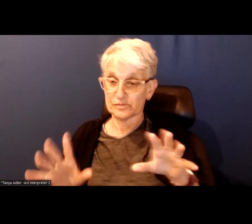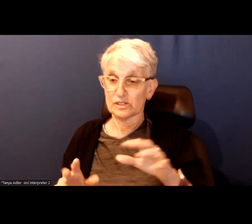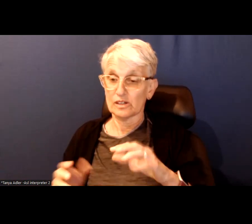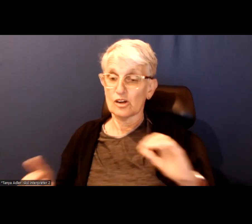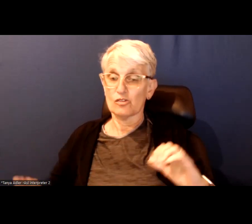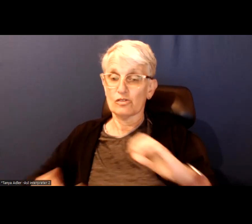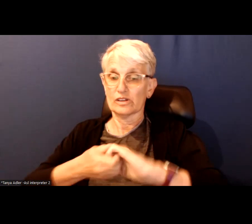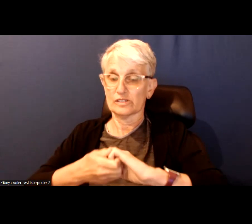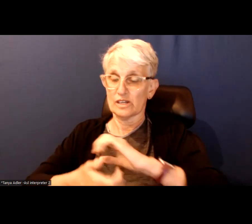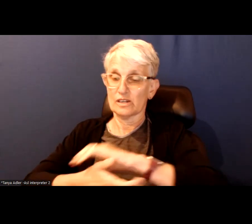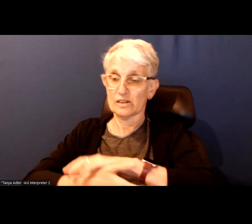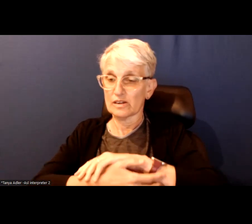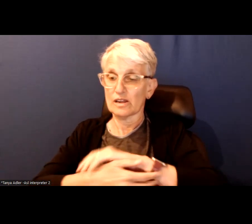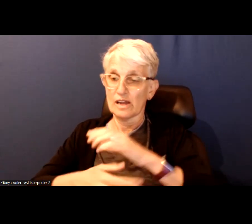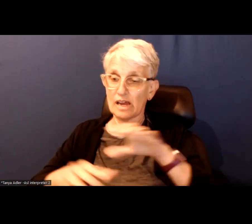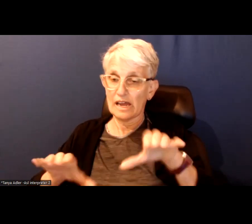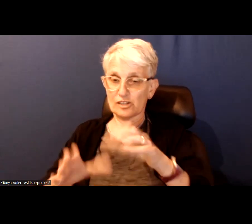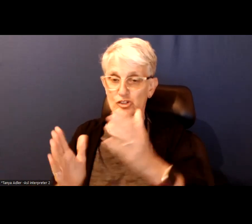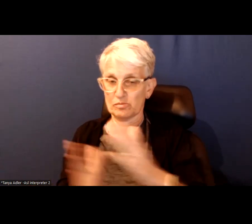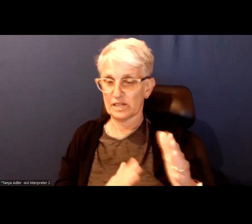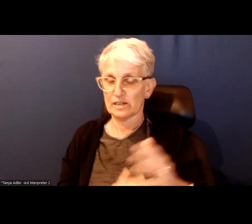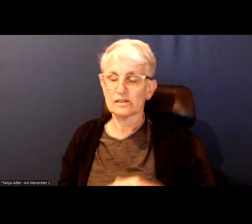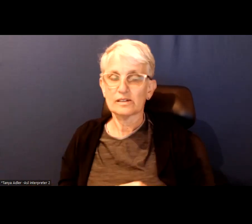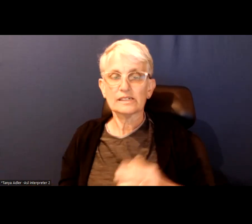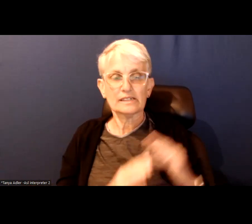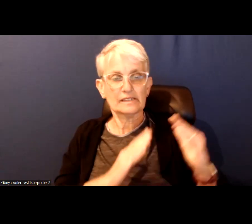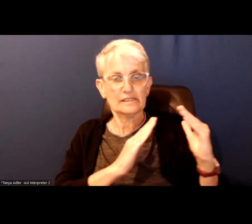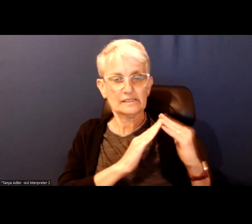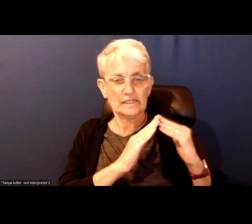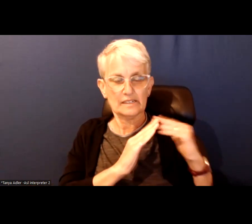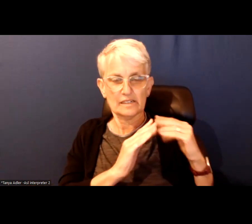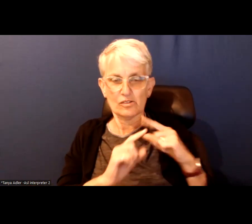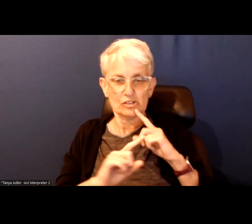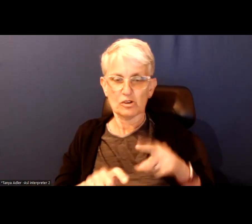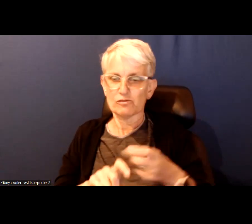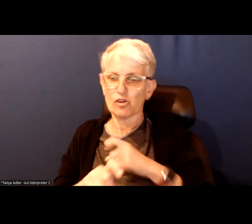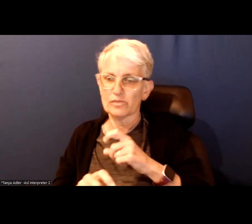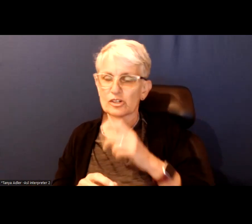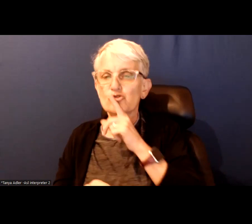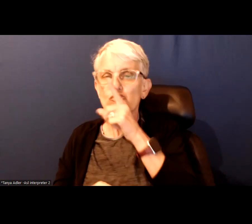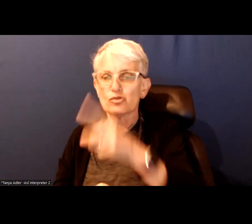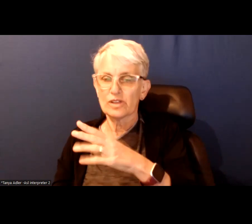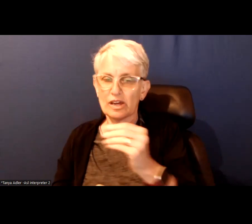Which is one of the ways that the city was responding to the work of the truth and reconciliation commission of Canada.